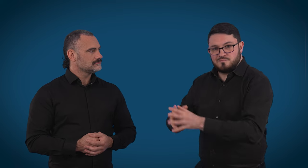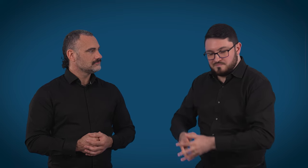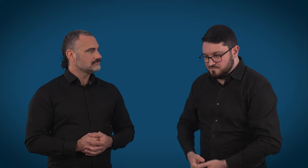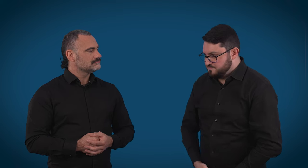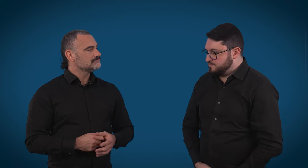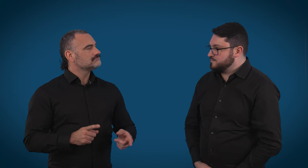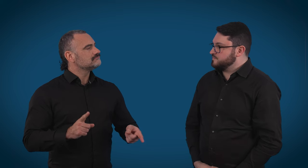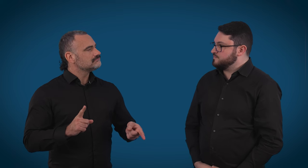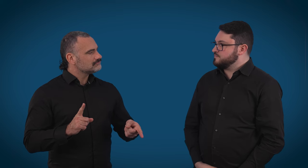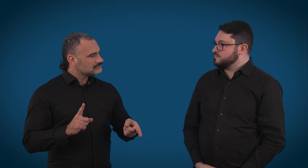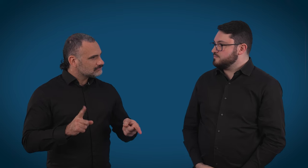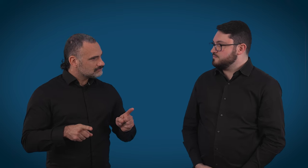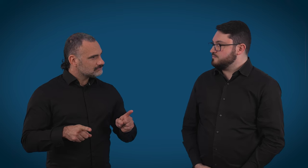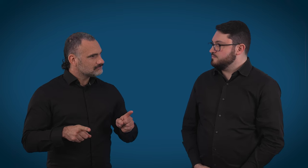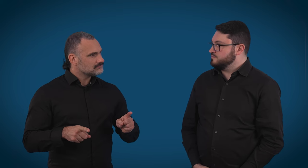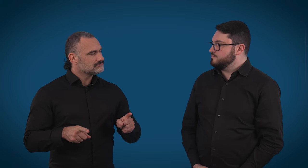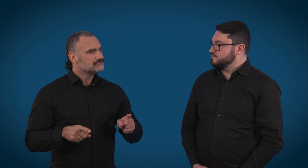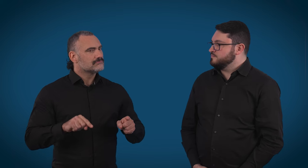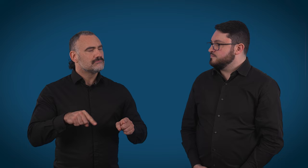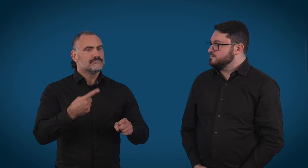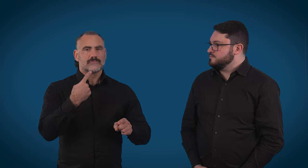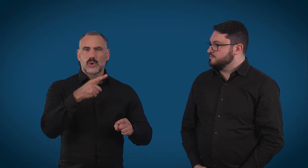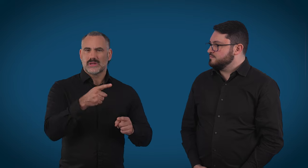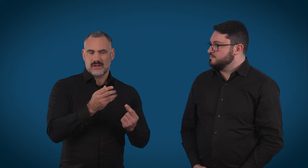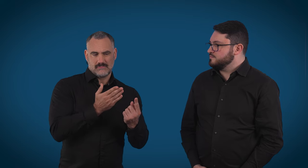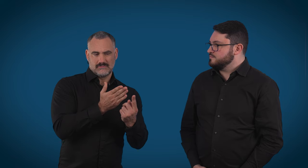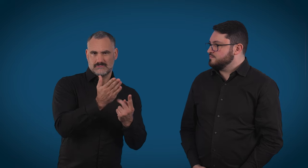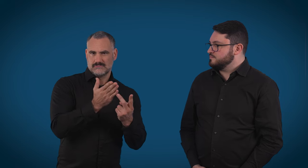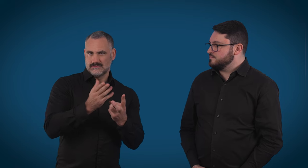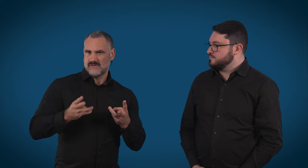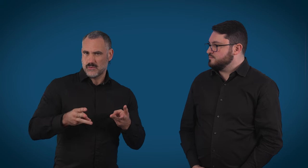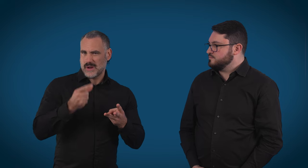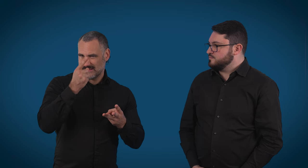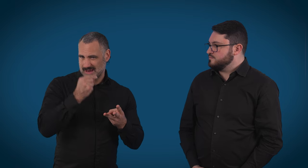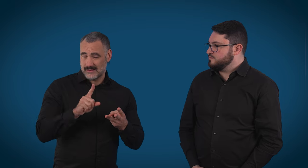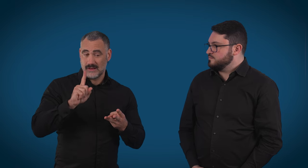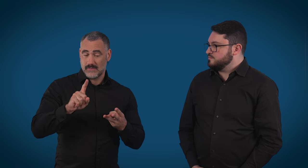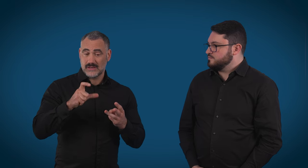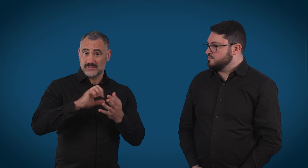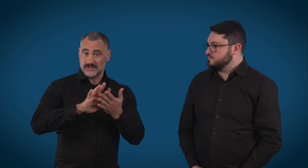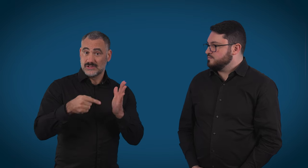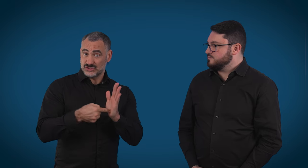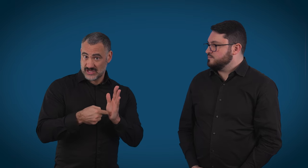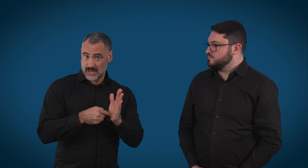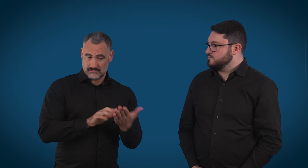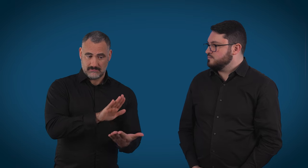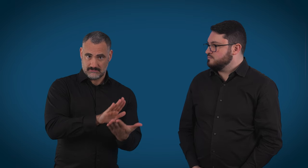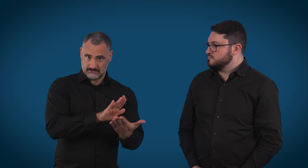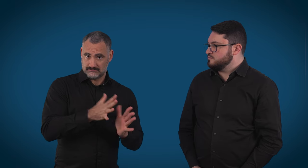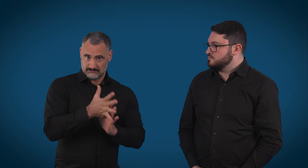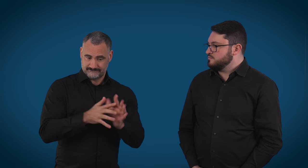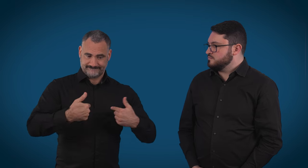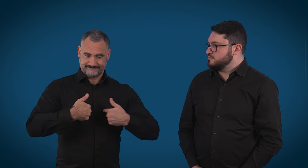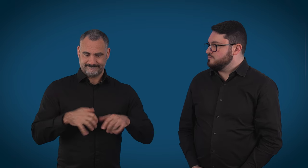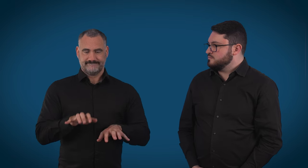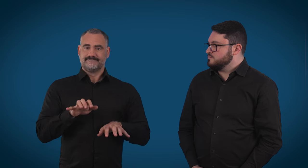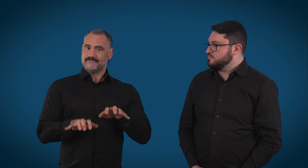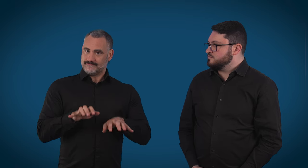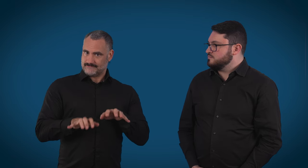Okay, so they're using that chat based function, they're online and they're typing out and saying, this is what I want to say,